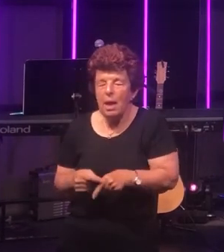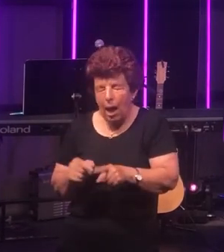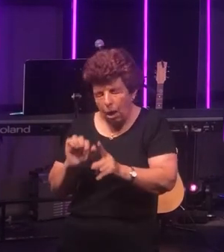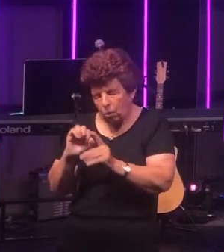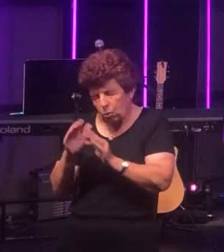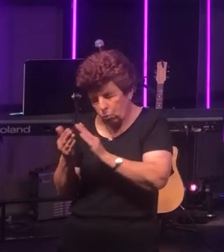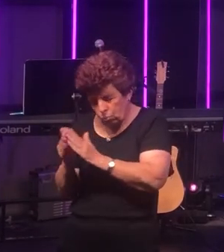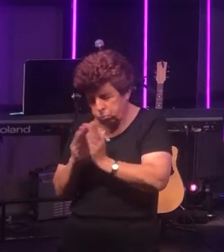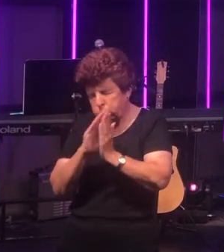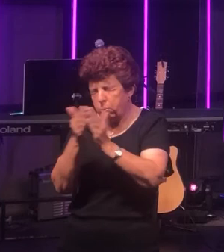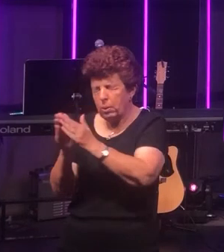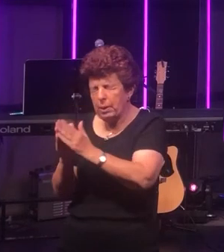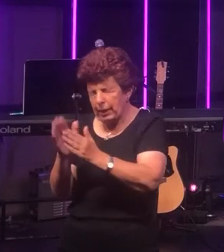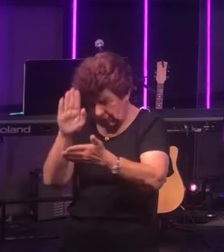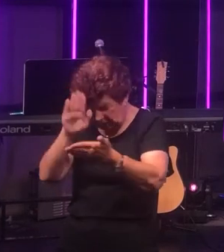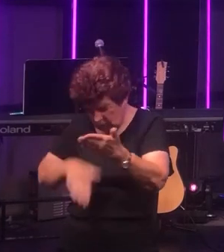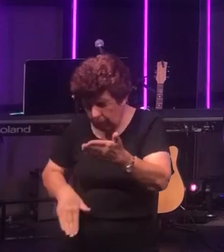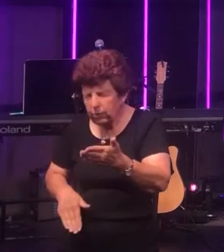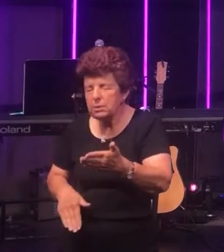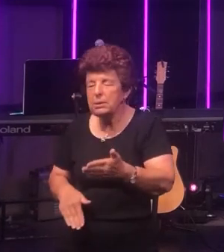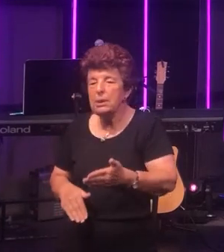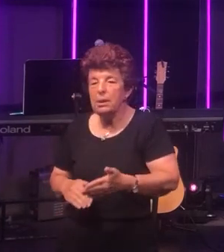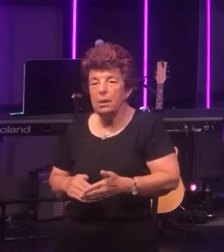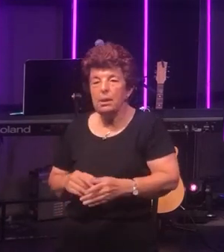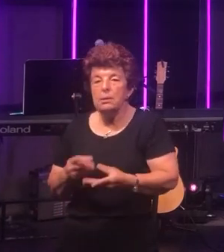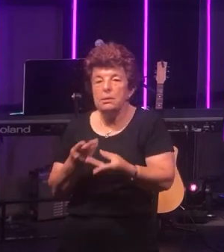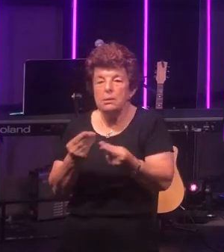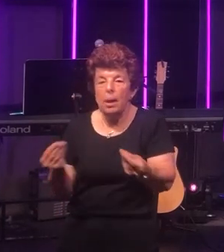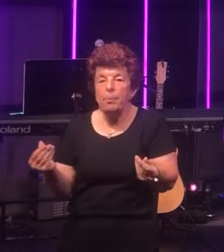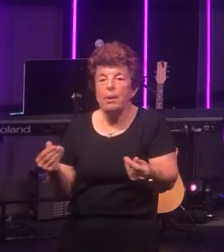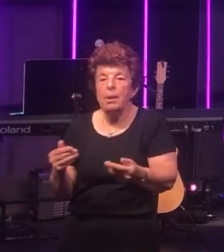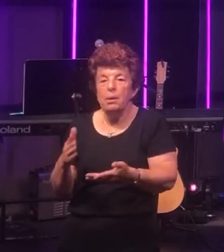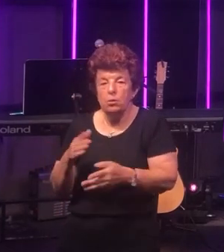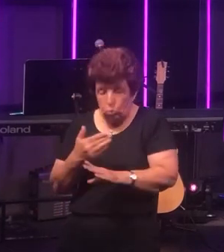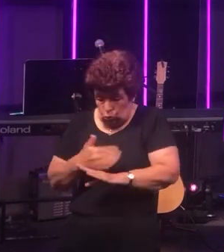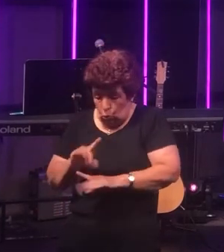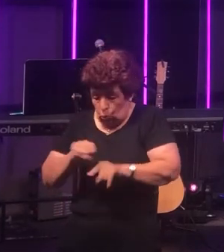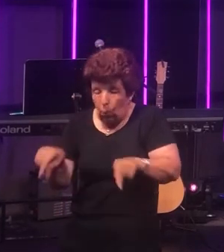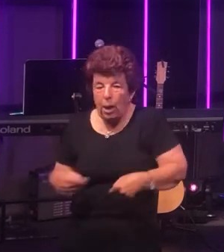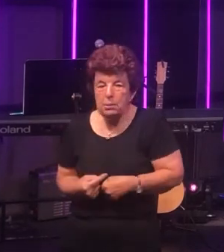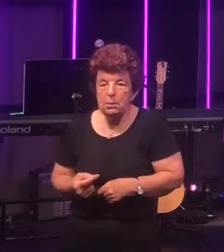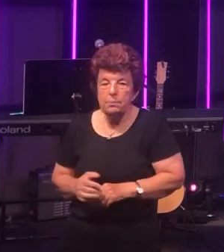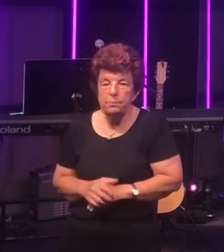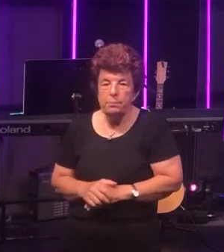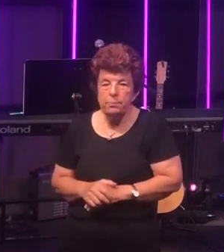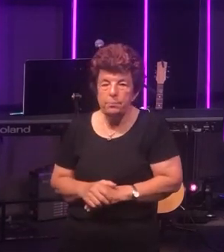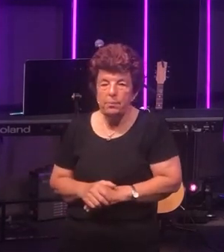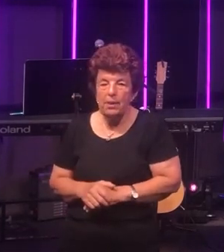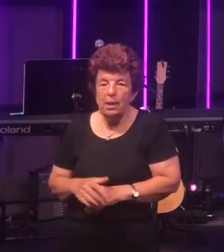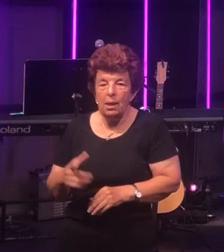experiencing is something which is fairly new to us and the impact of that